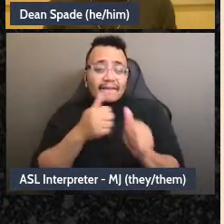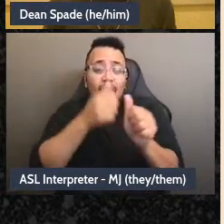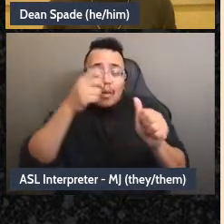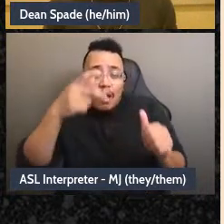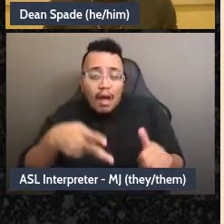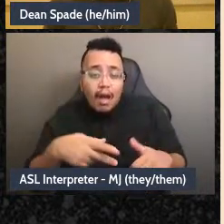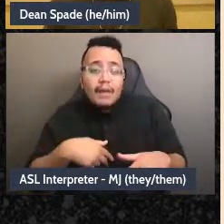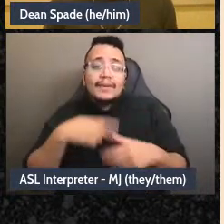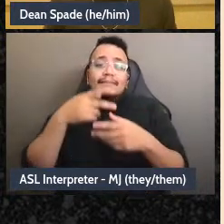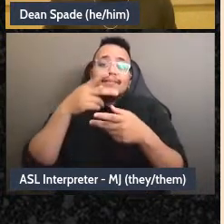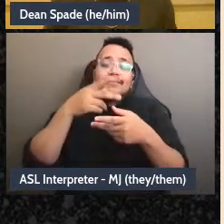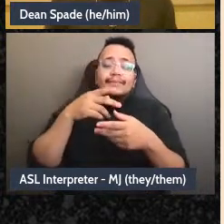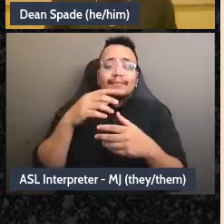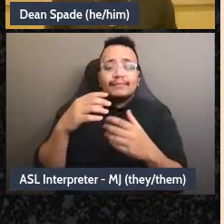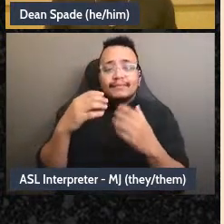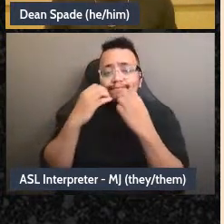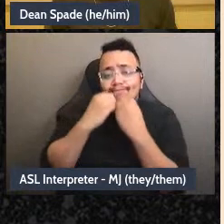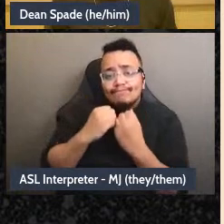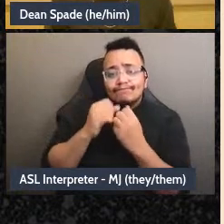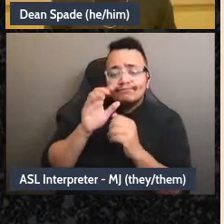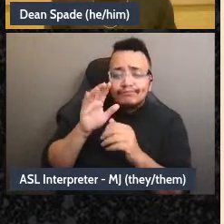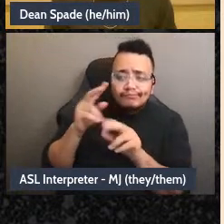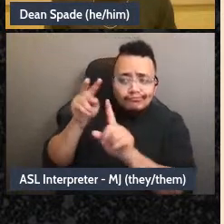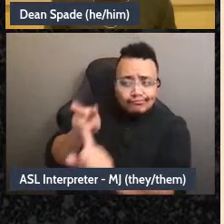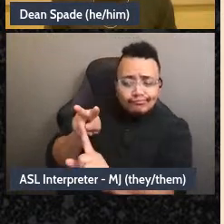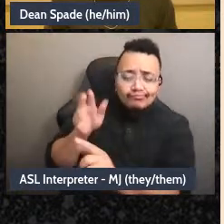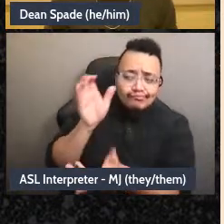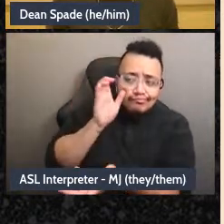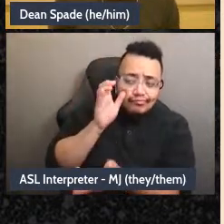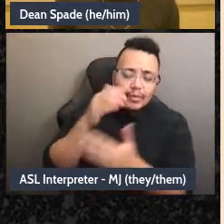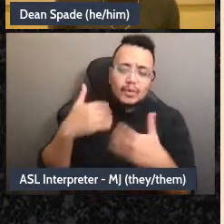experiences, like, that's what builds our trust right when we felt we've created a